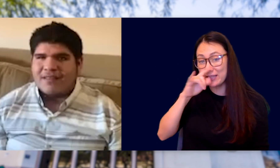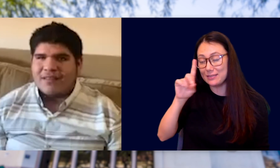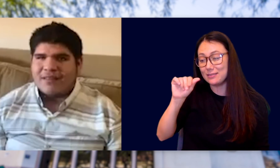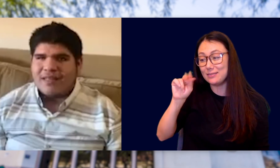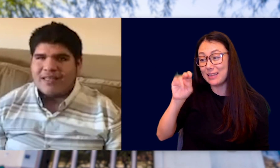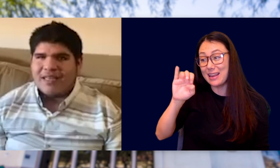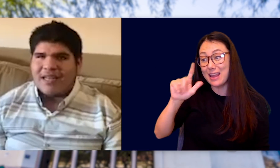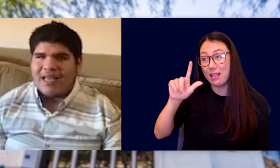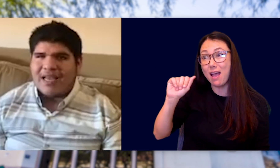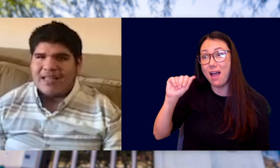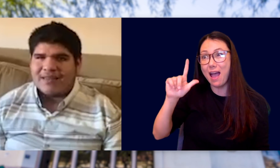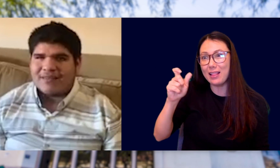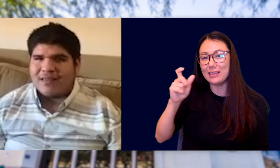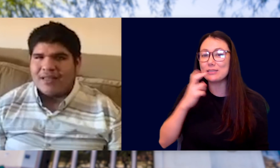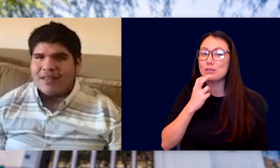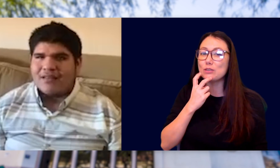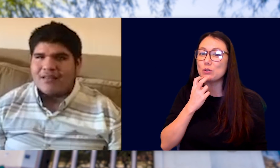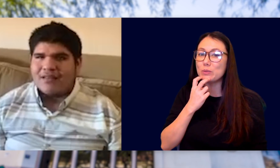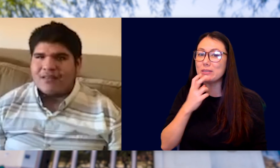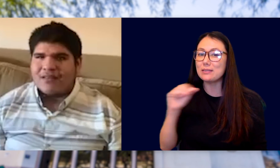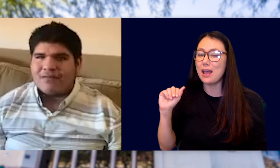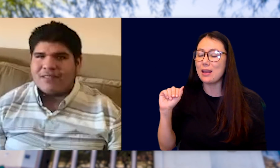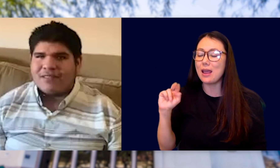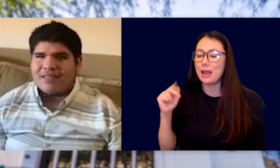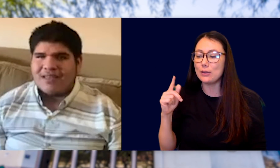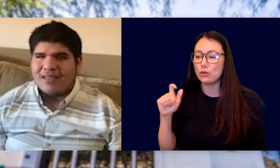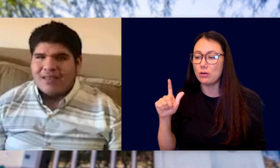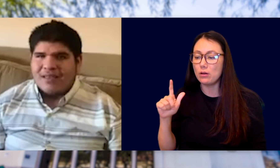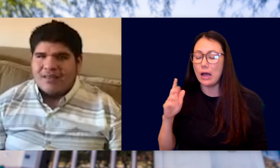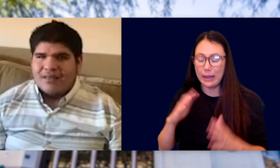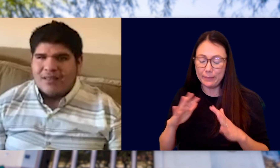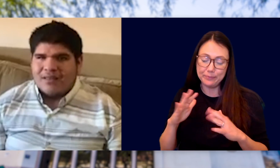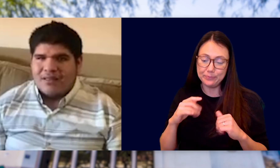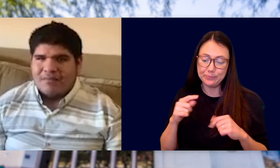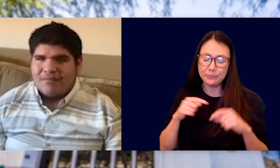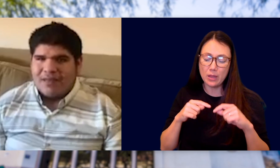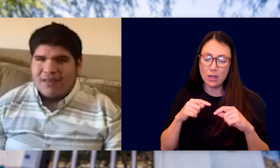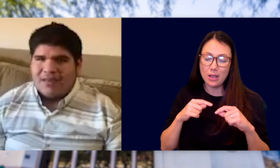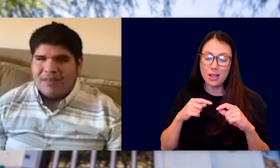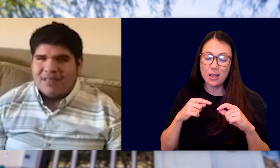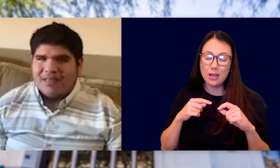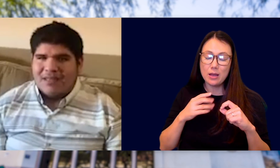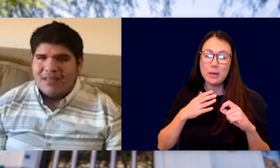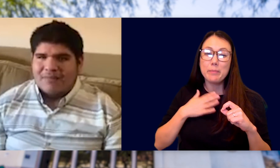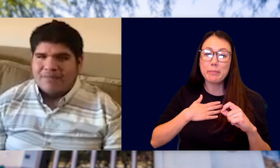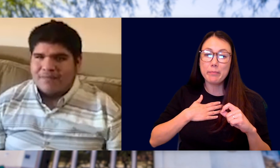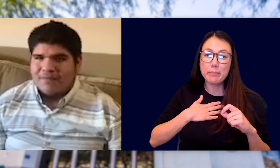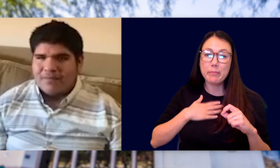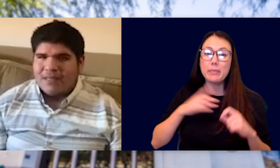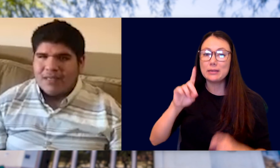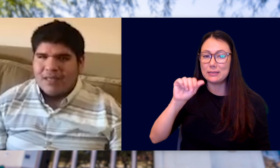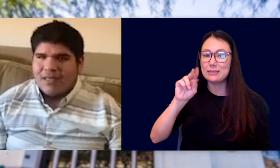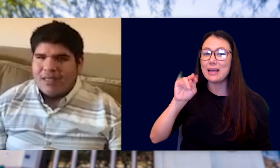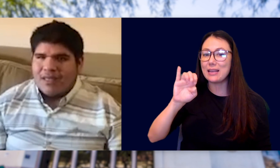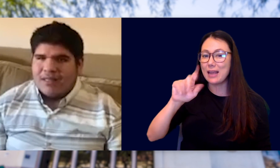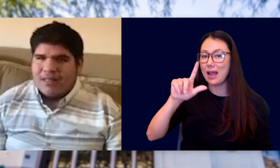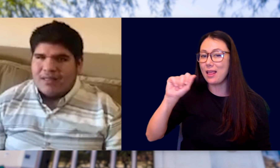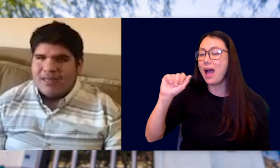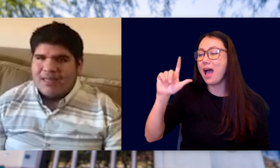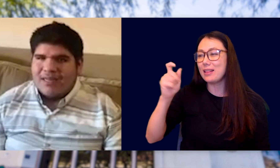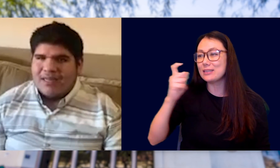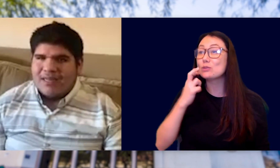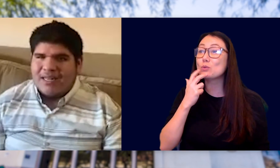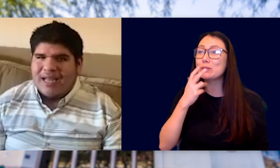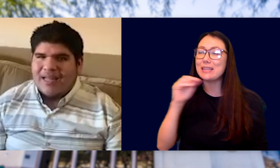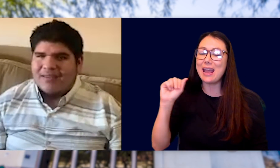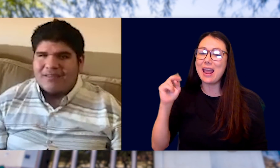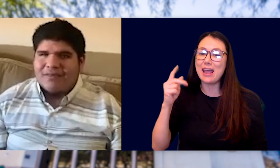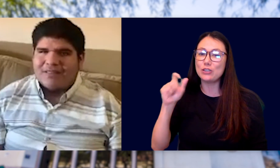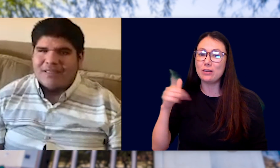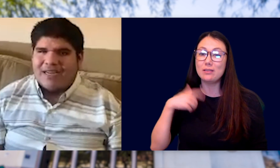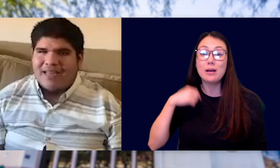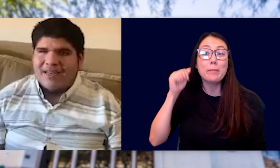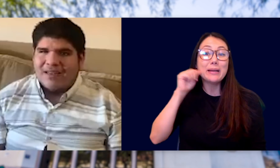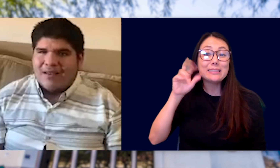DANIELA, ALEX, THE TWINS AND ANGEL.